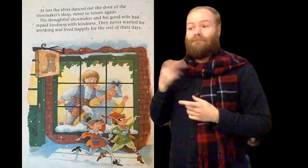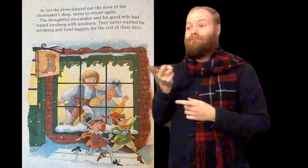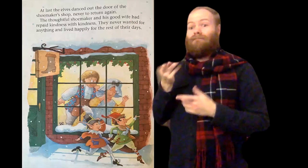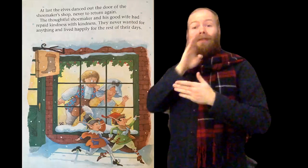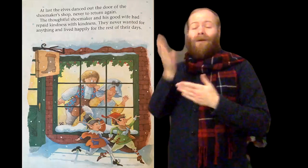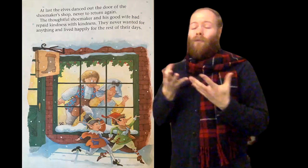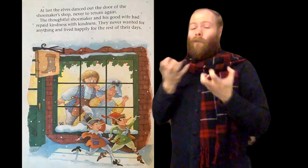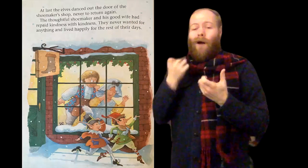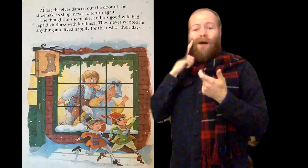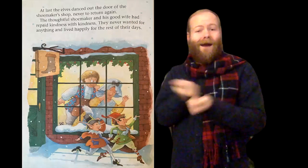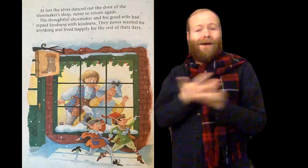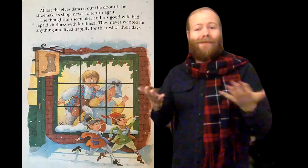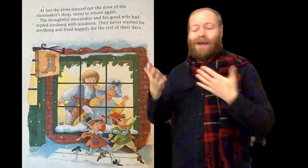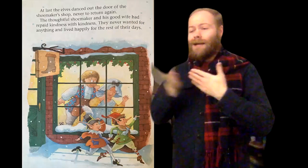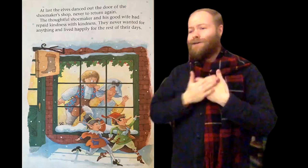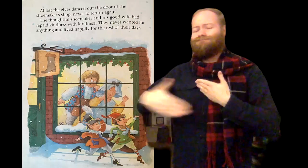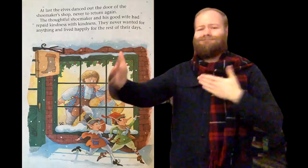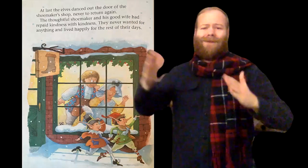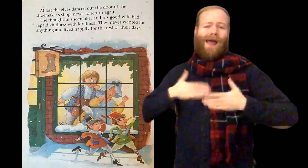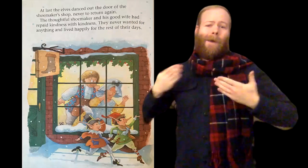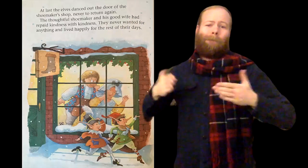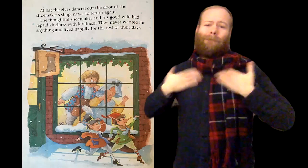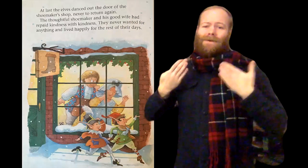They never wanted for anything and lived happily for the rest of their days.